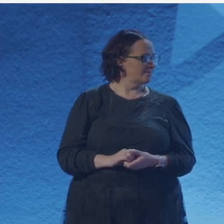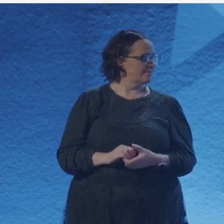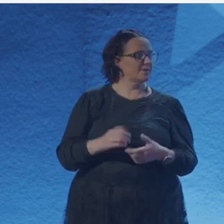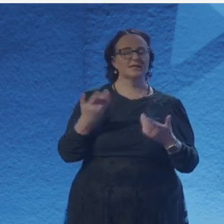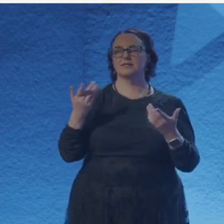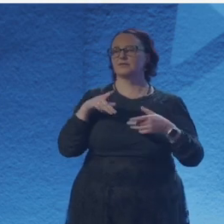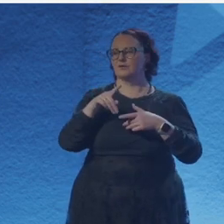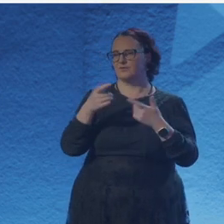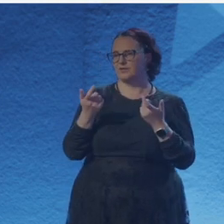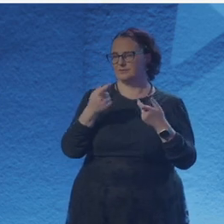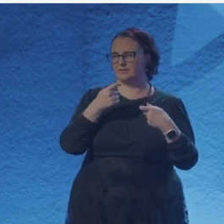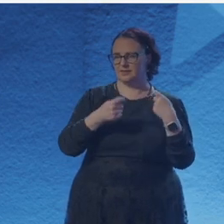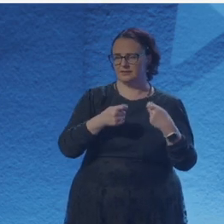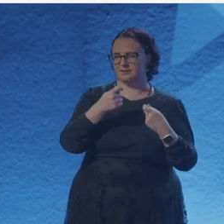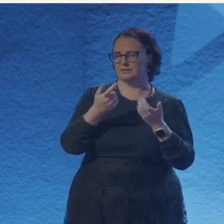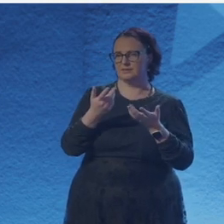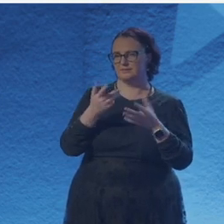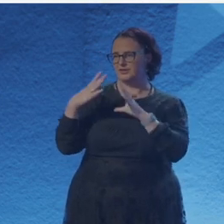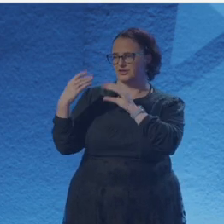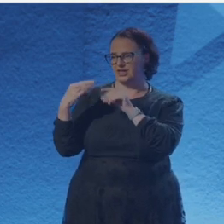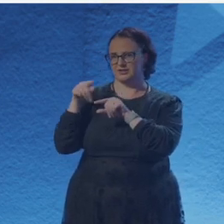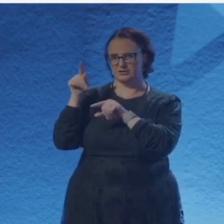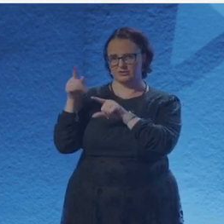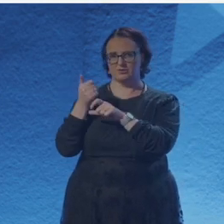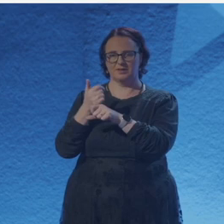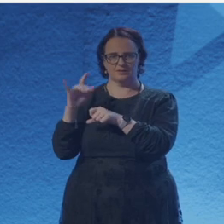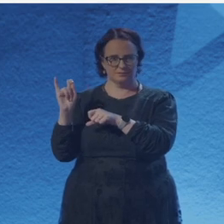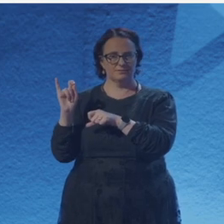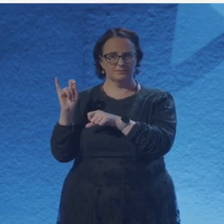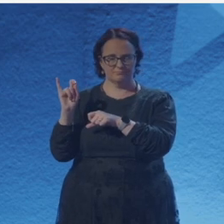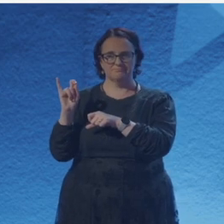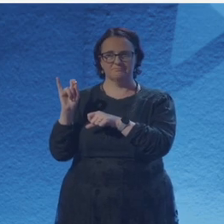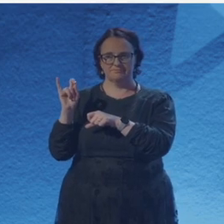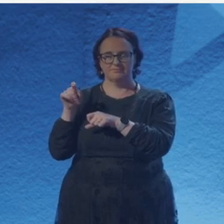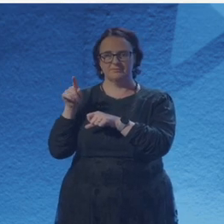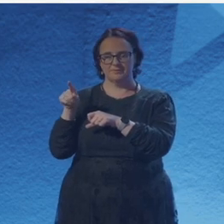and yeah, being a bit of a massive nerd really helps with many things.